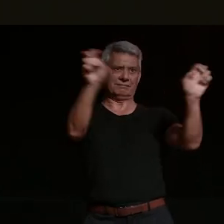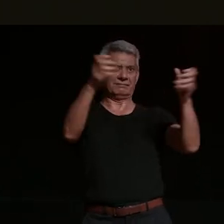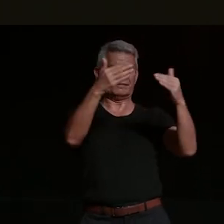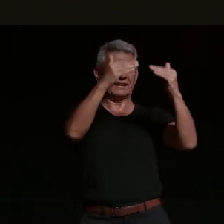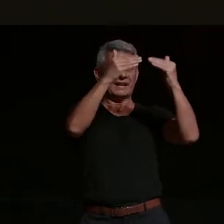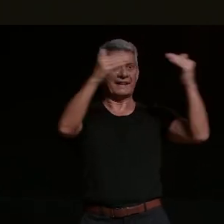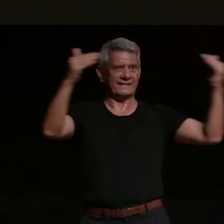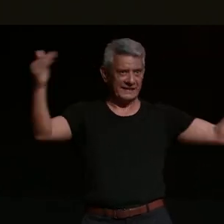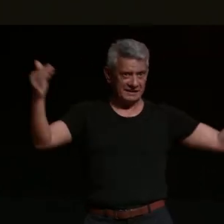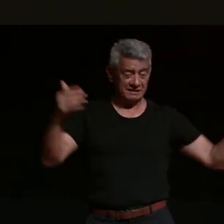and have you ever wondered